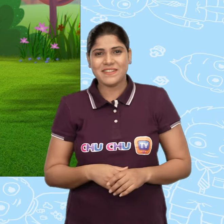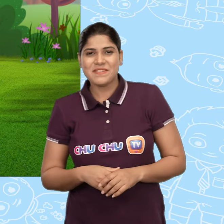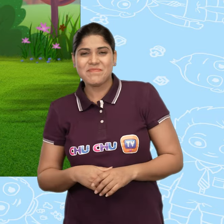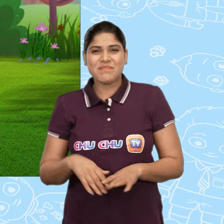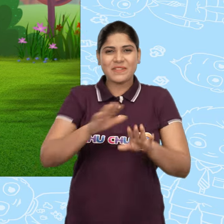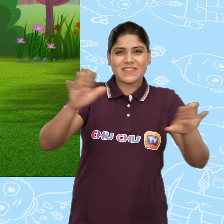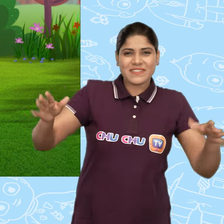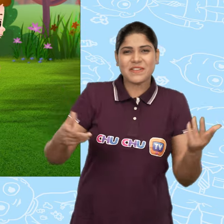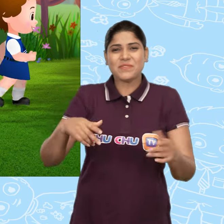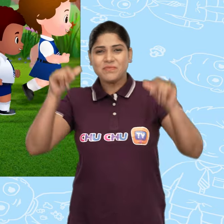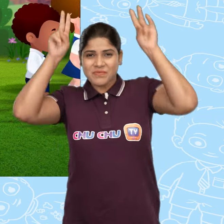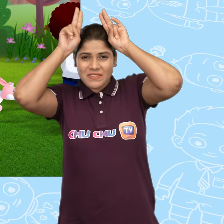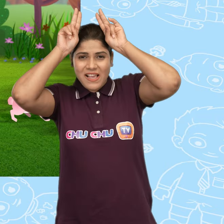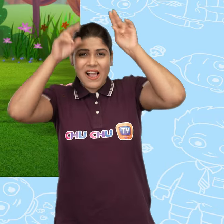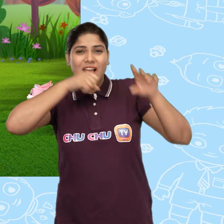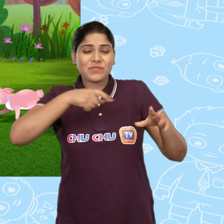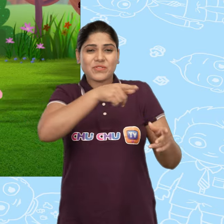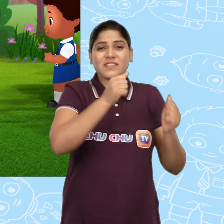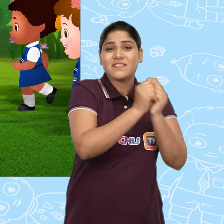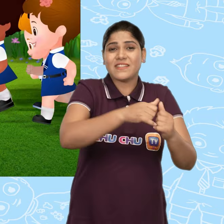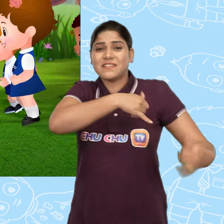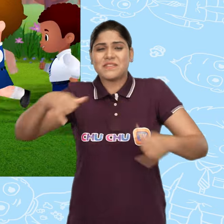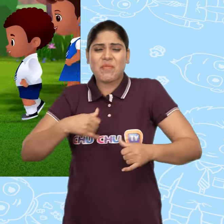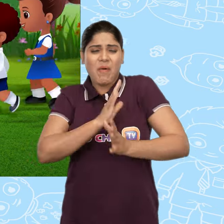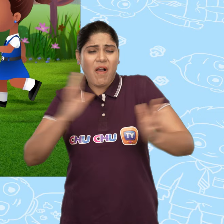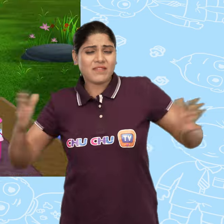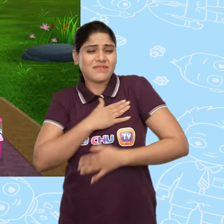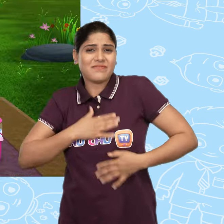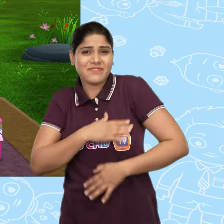The children were so happy to have played with the rabbit.